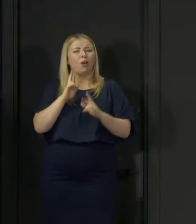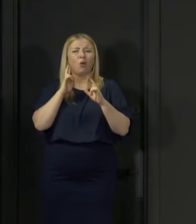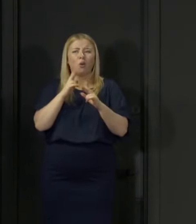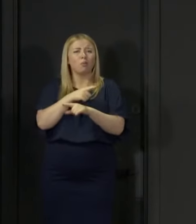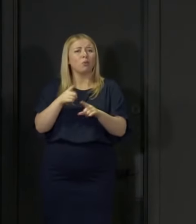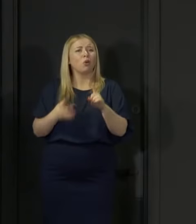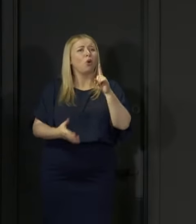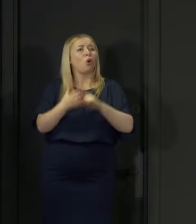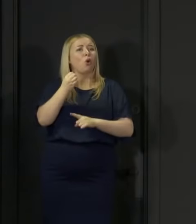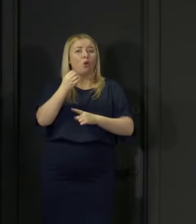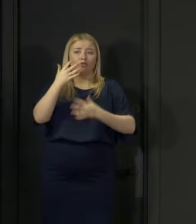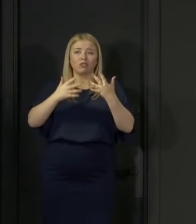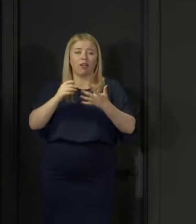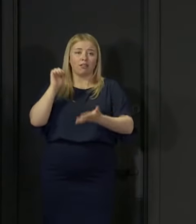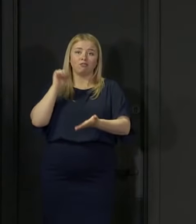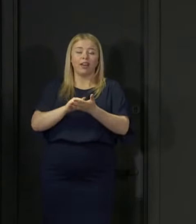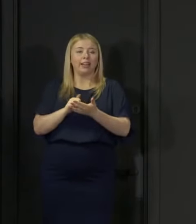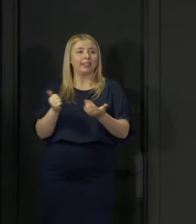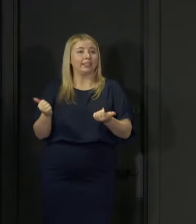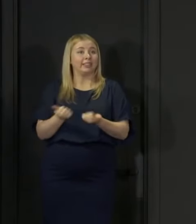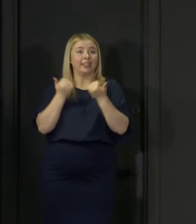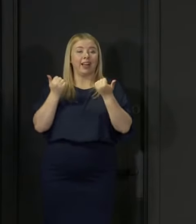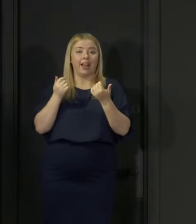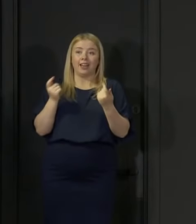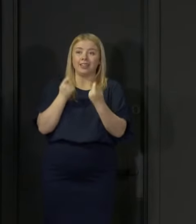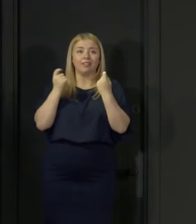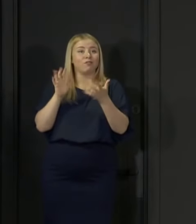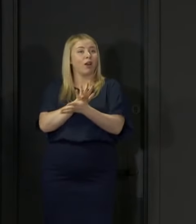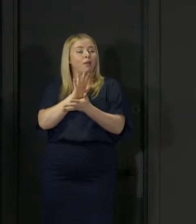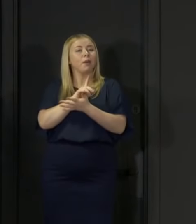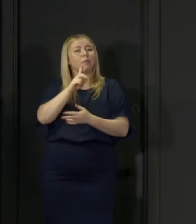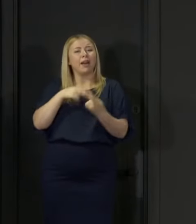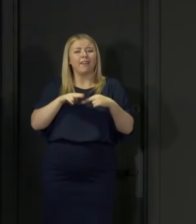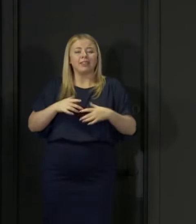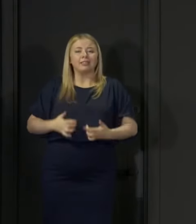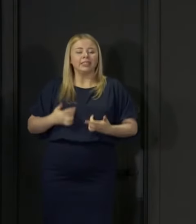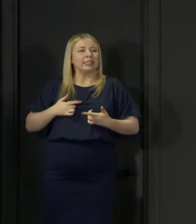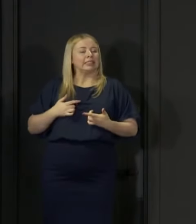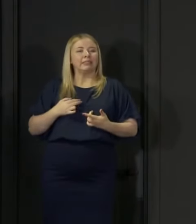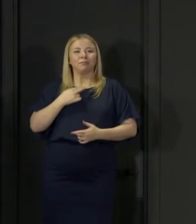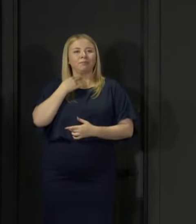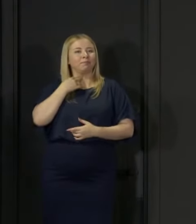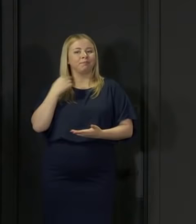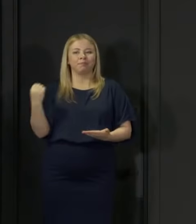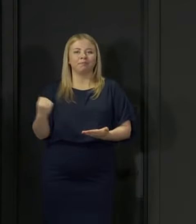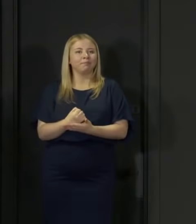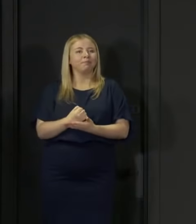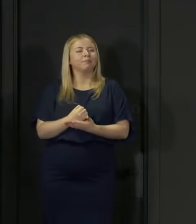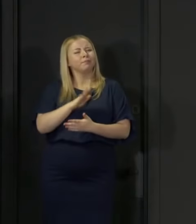But if you didn't and you're feeling disappointed right now, please bear in mind that this is just the beginning.